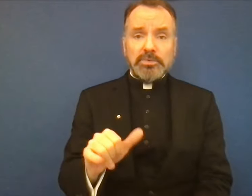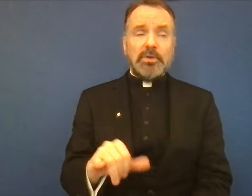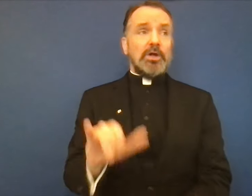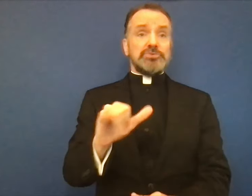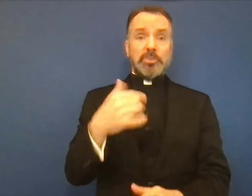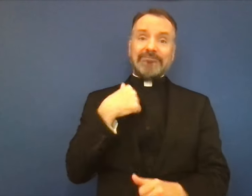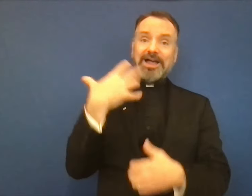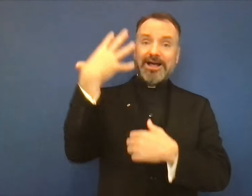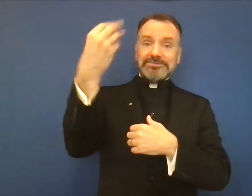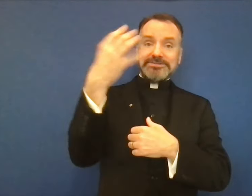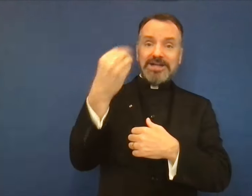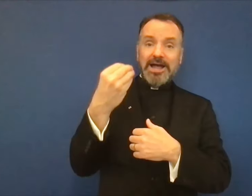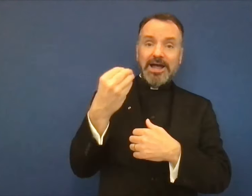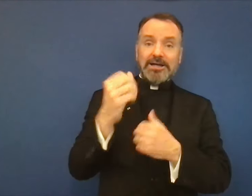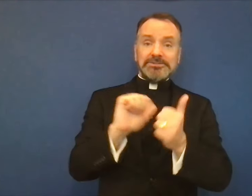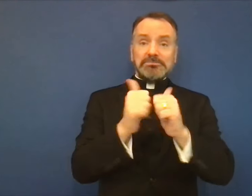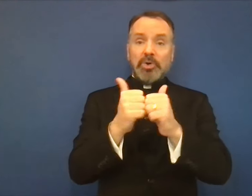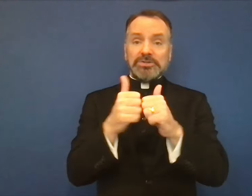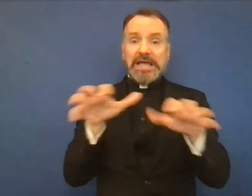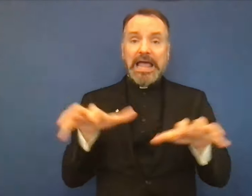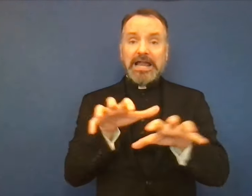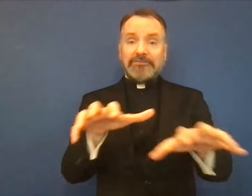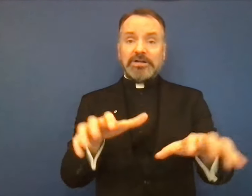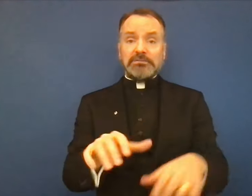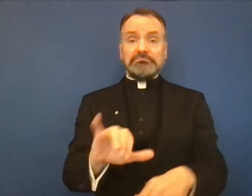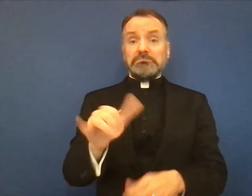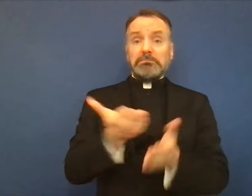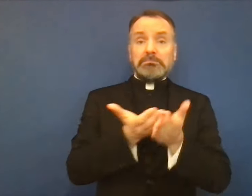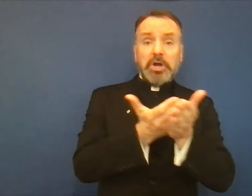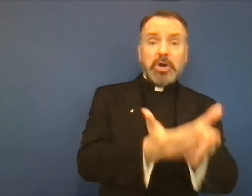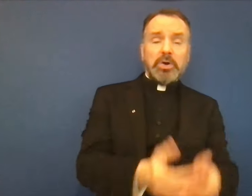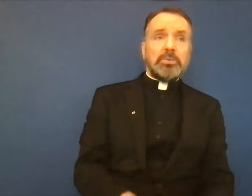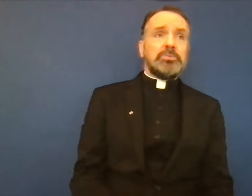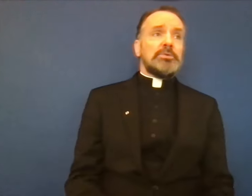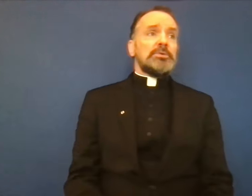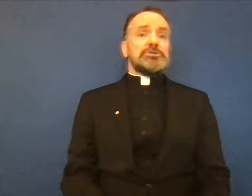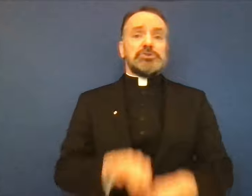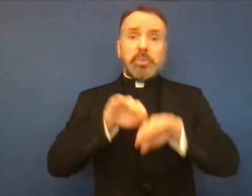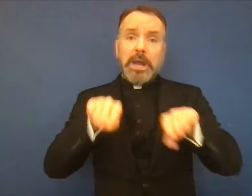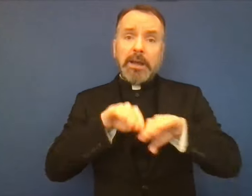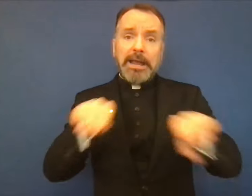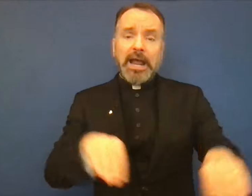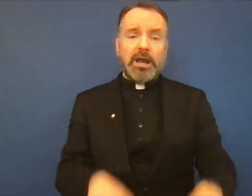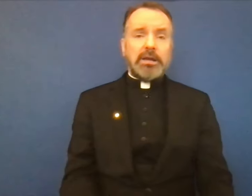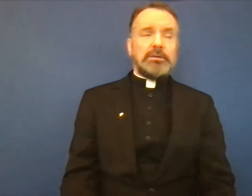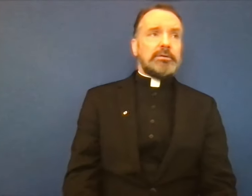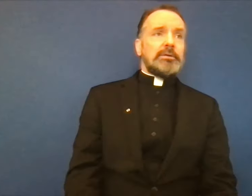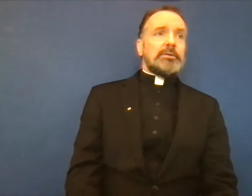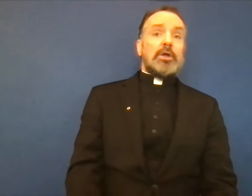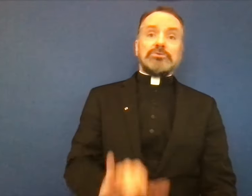to pray to go to mass and to go outside and have fun with various activities like boating